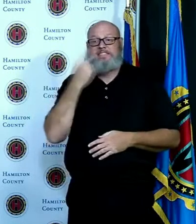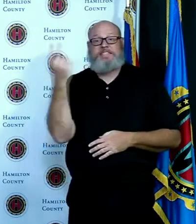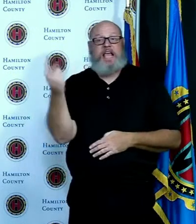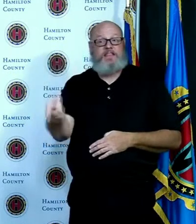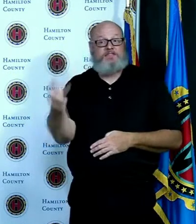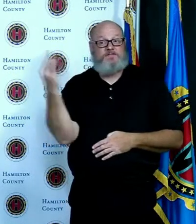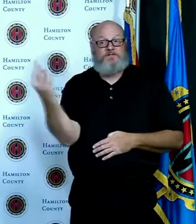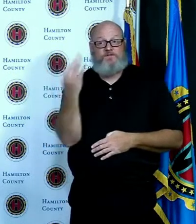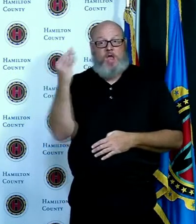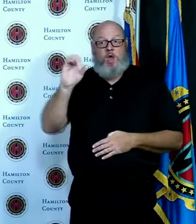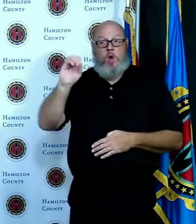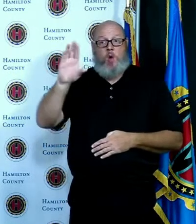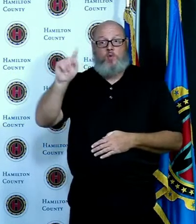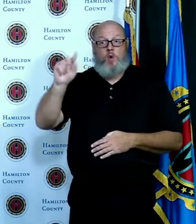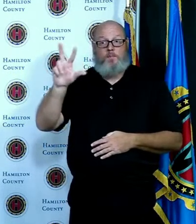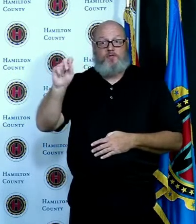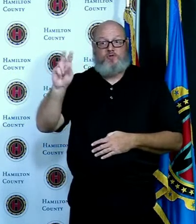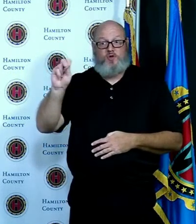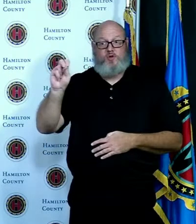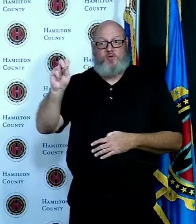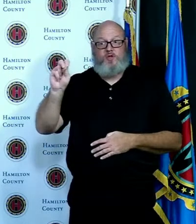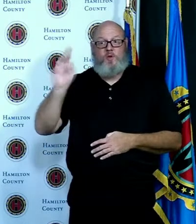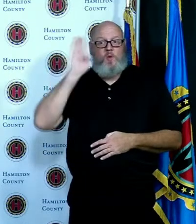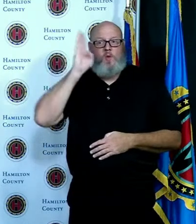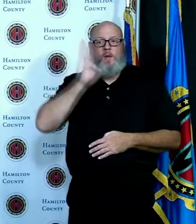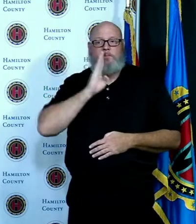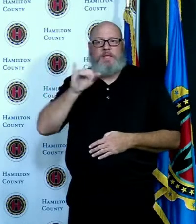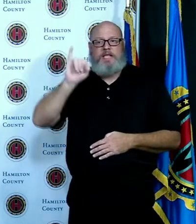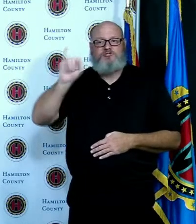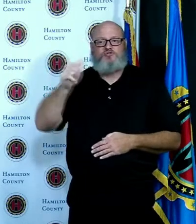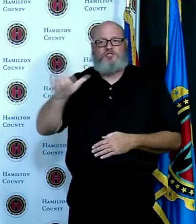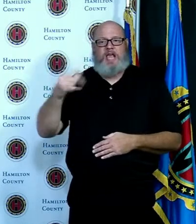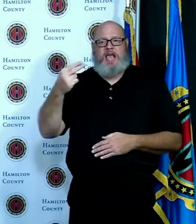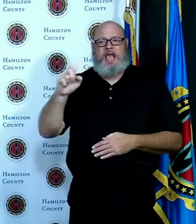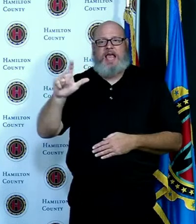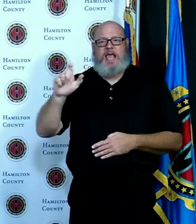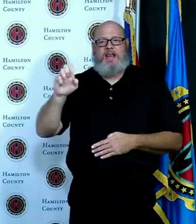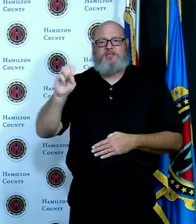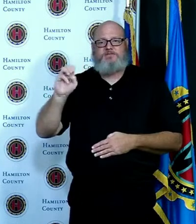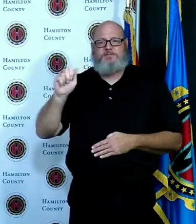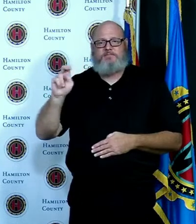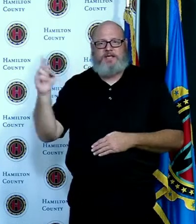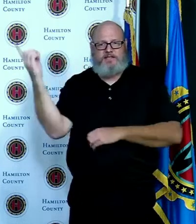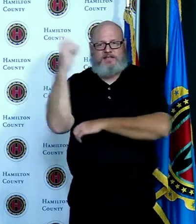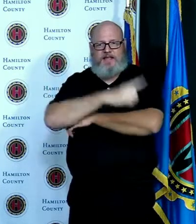in all of Hamilton County in your honor so with that Jay I'm hoping that you have a question